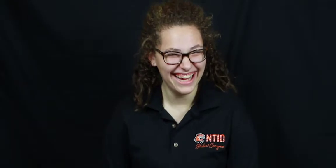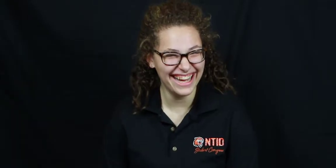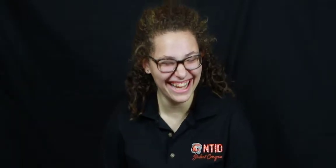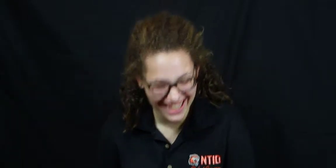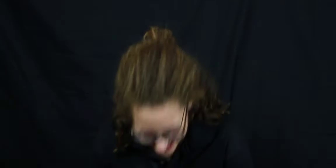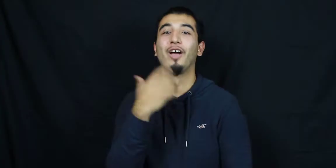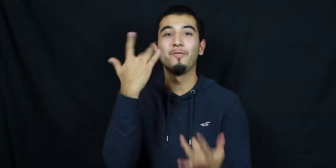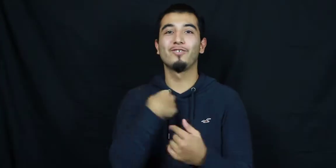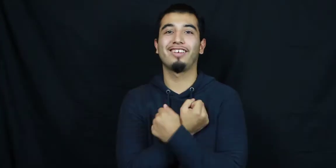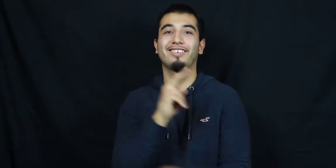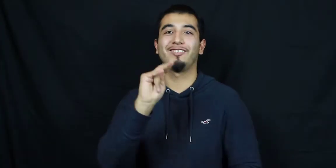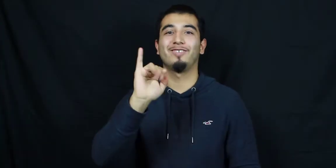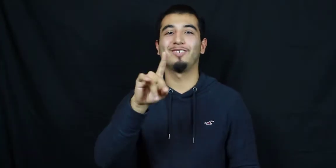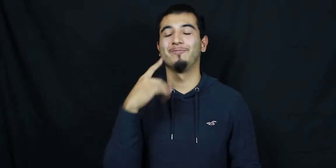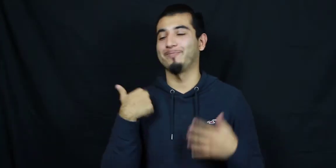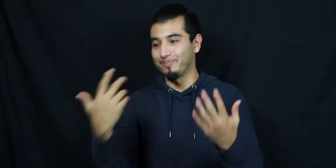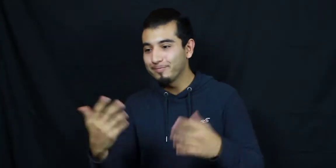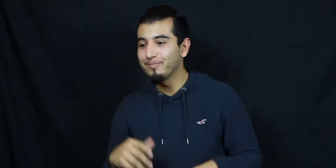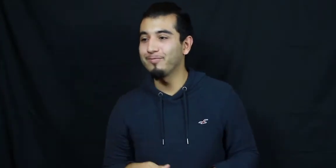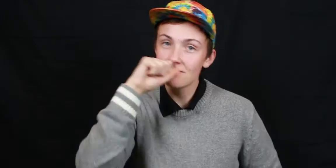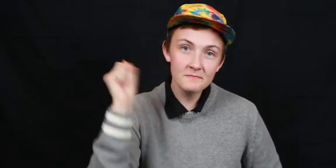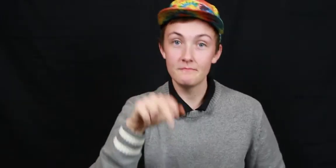Why do I love NTID? Well, that's because.....